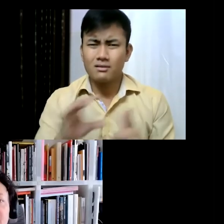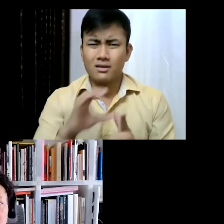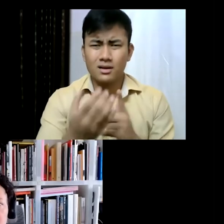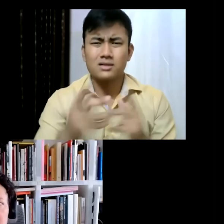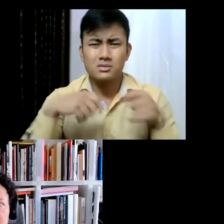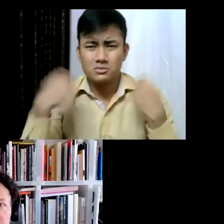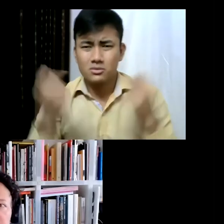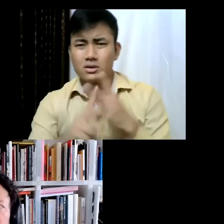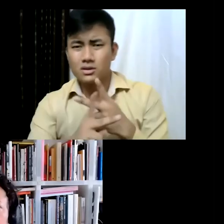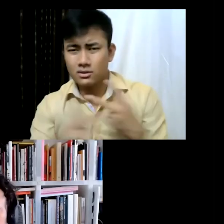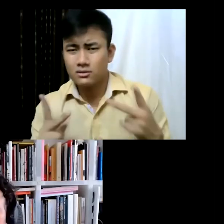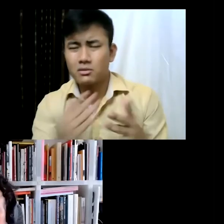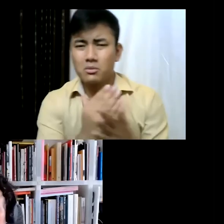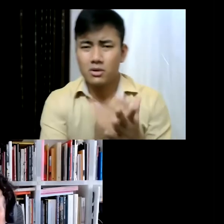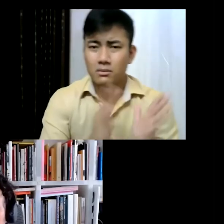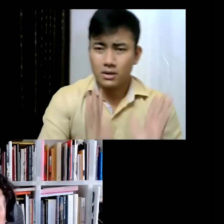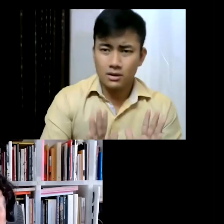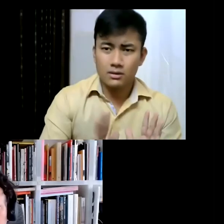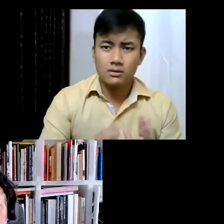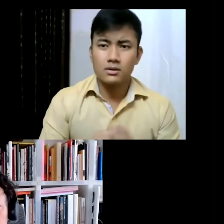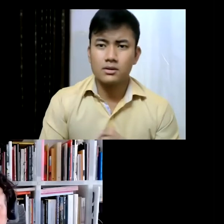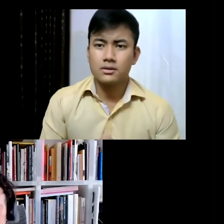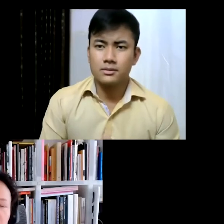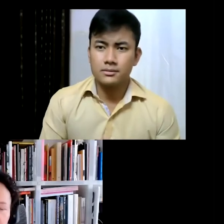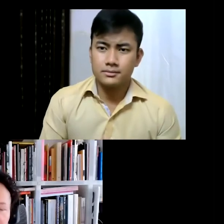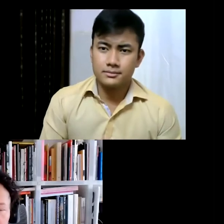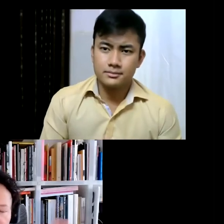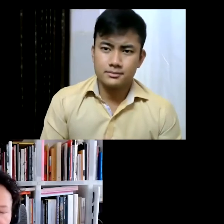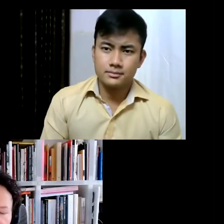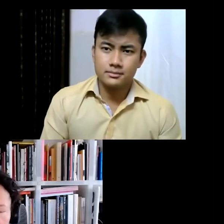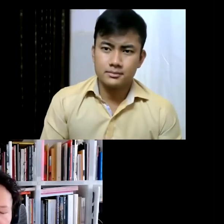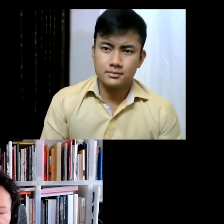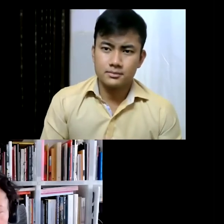city of Venice and you know it can literally be of course I'm not thinking about money,